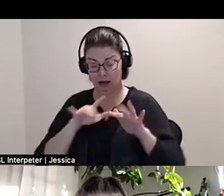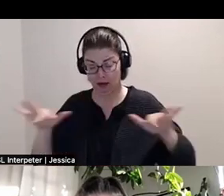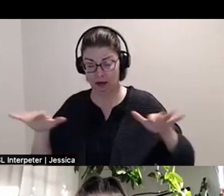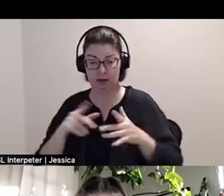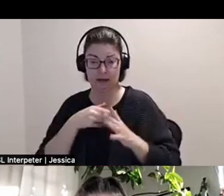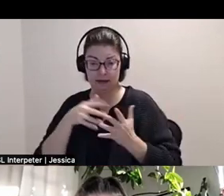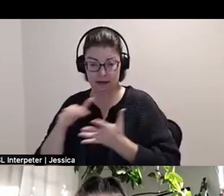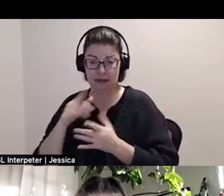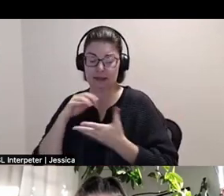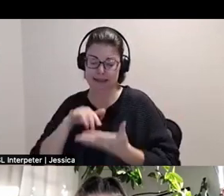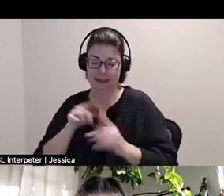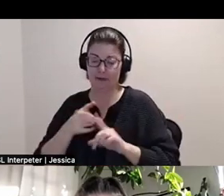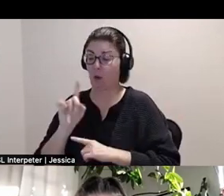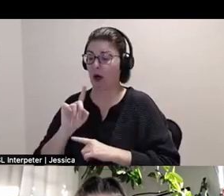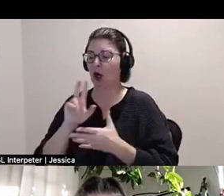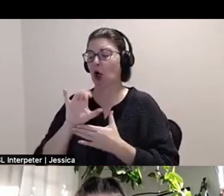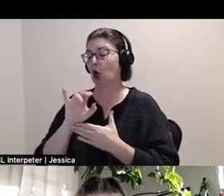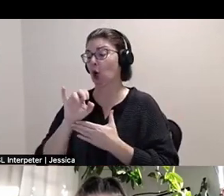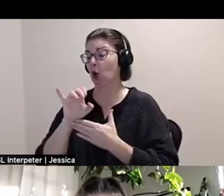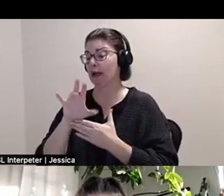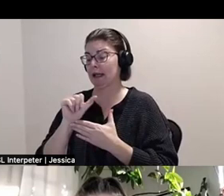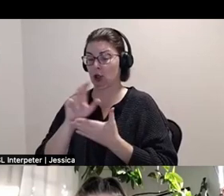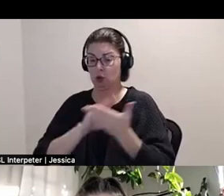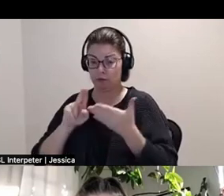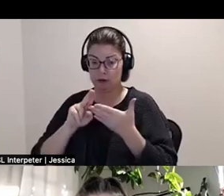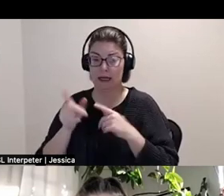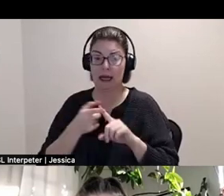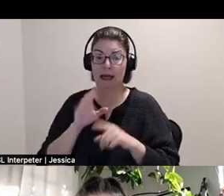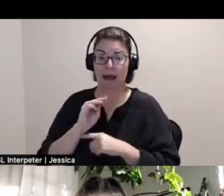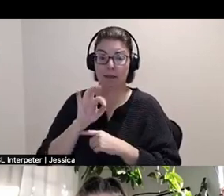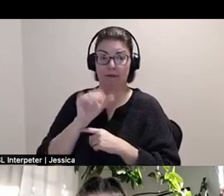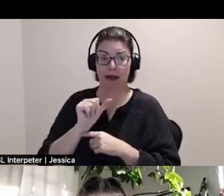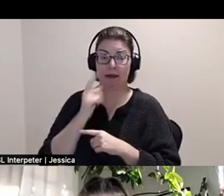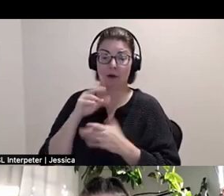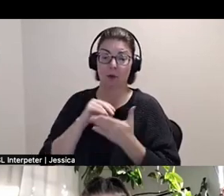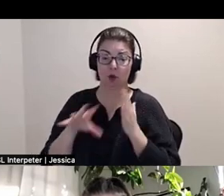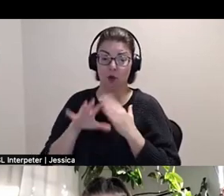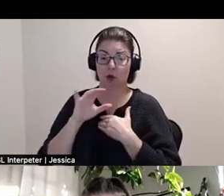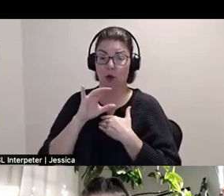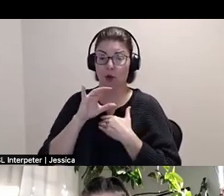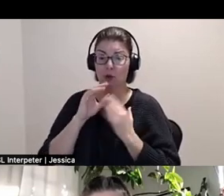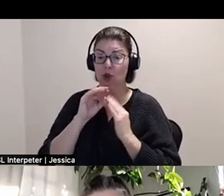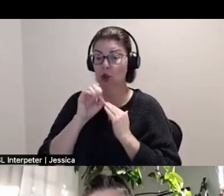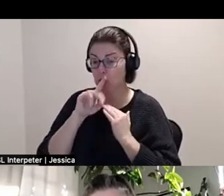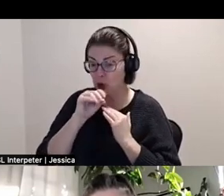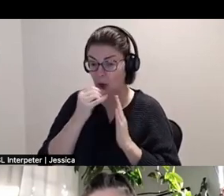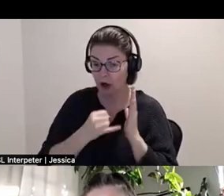Concordia University and a MFA in Studio Arts from York University. In 2019 he was the lead Accessibility